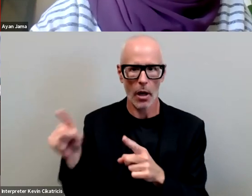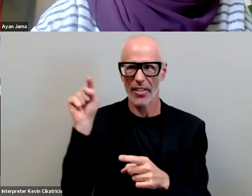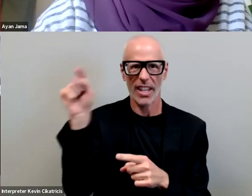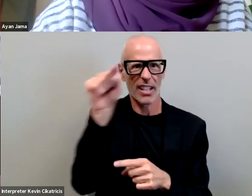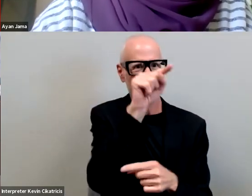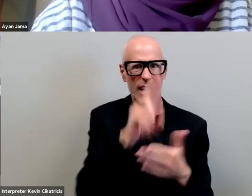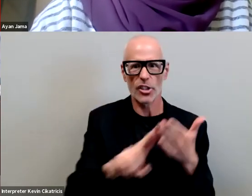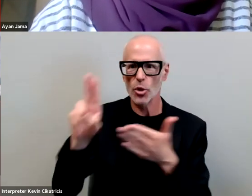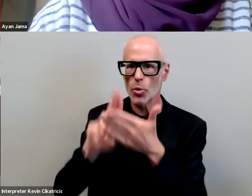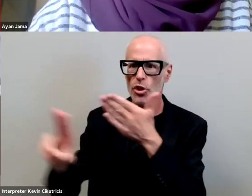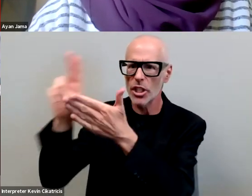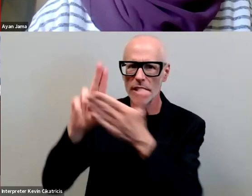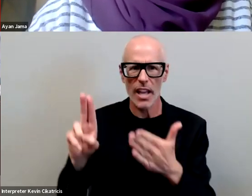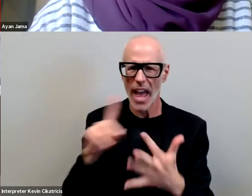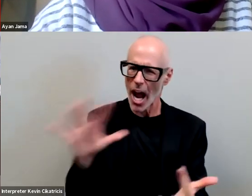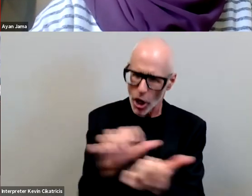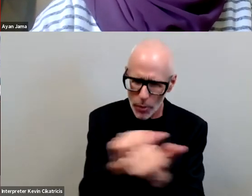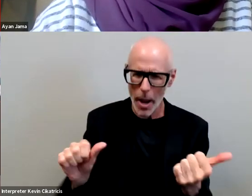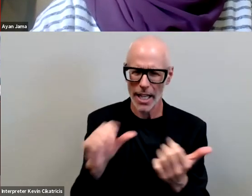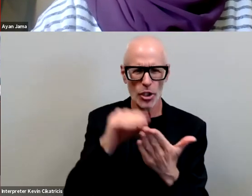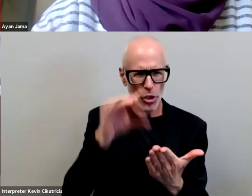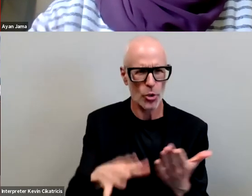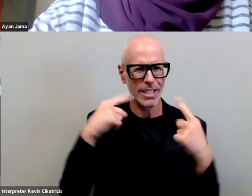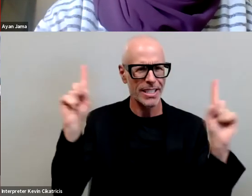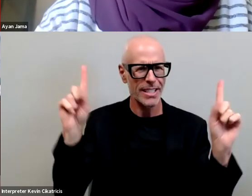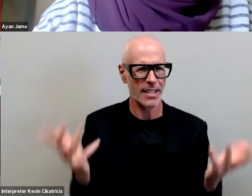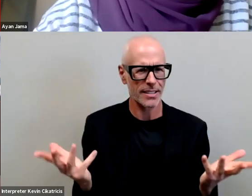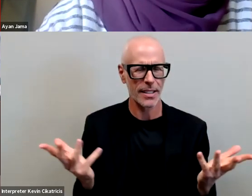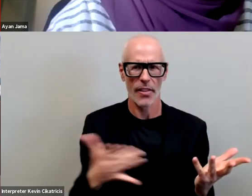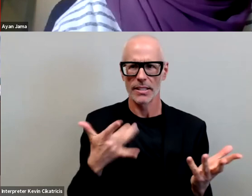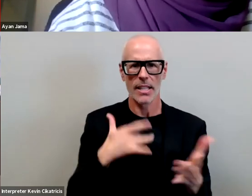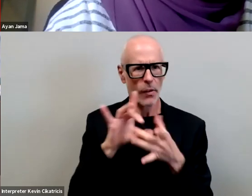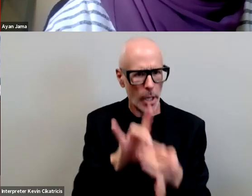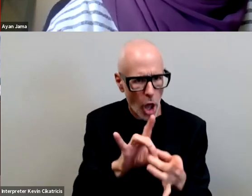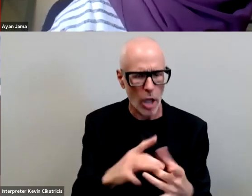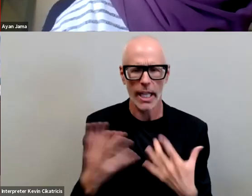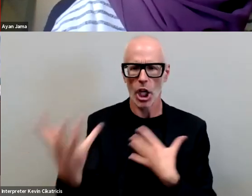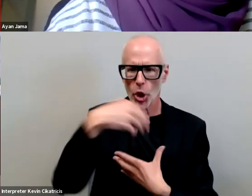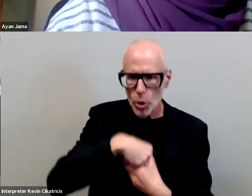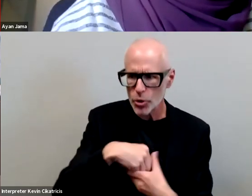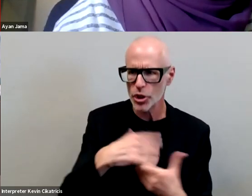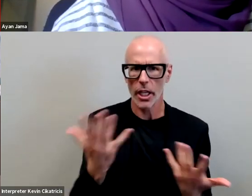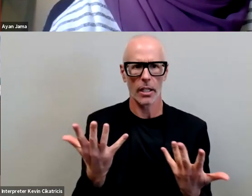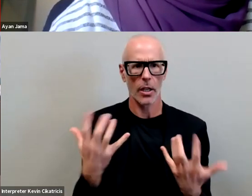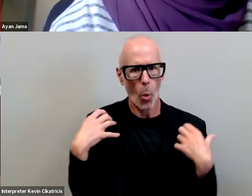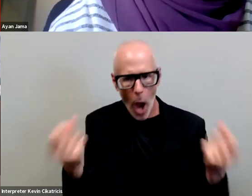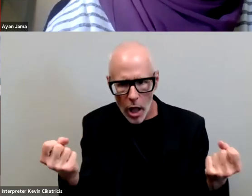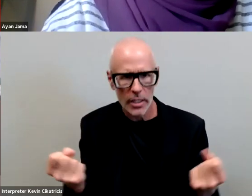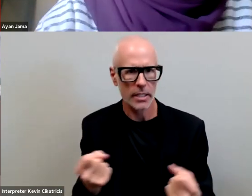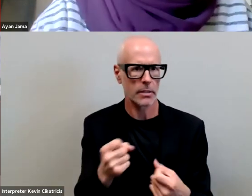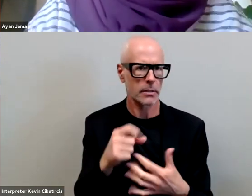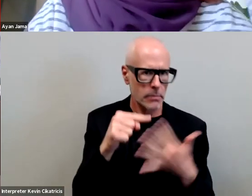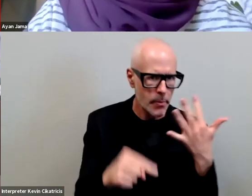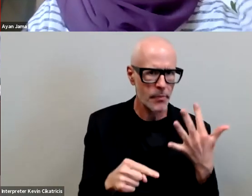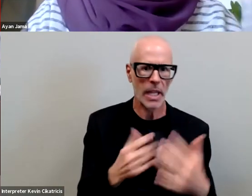that undermine student success sense of belonging inclusion wellness and so on please read the paper